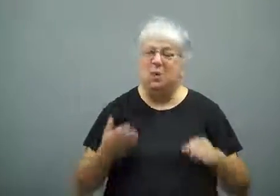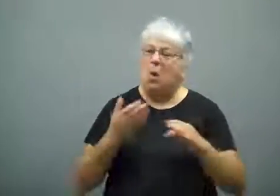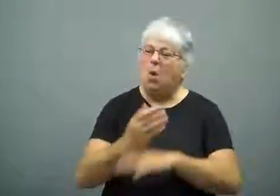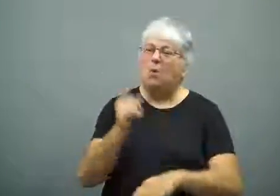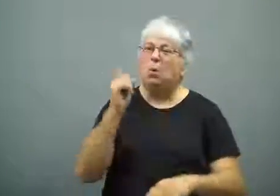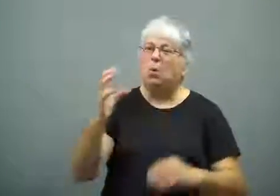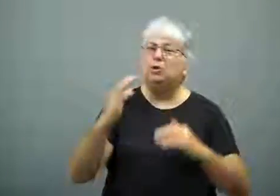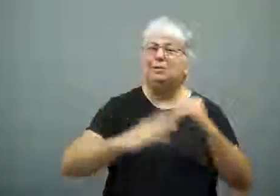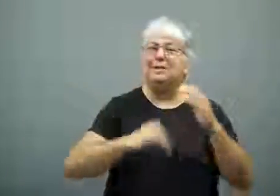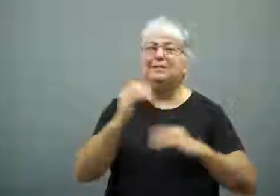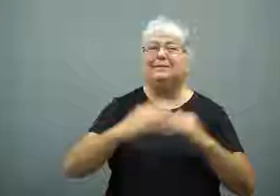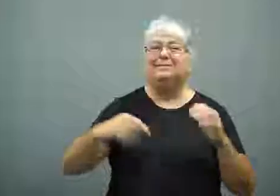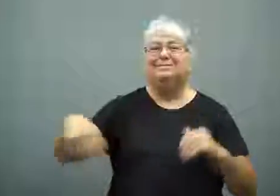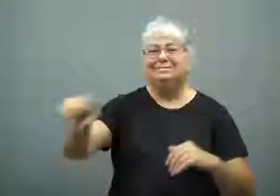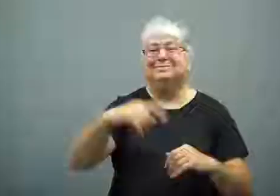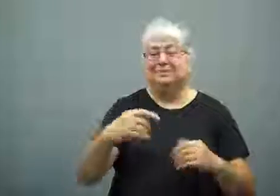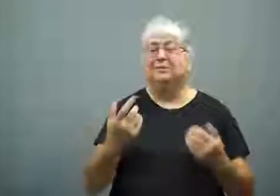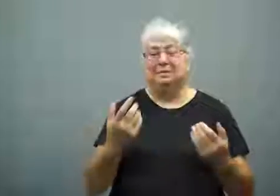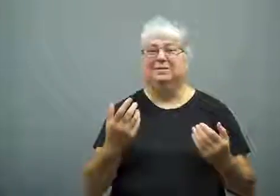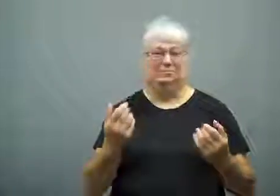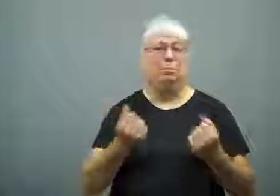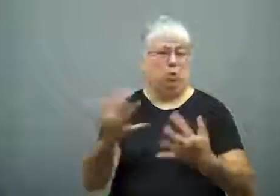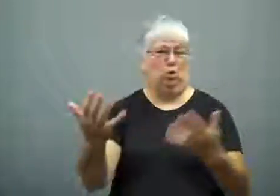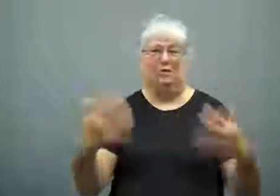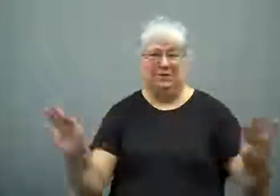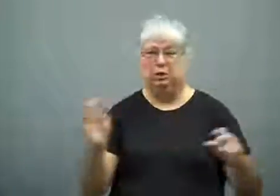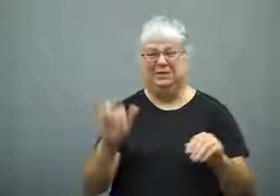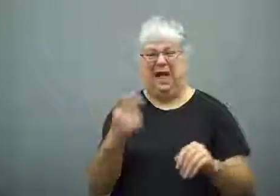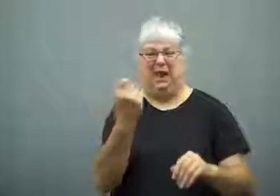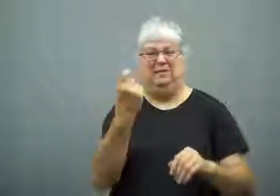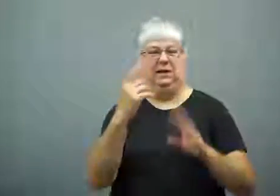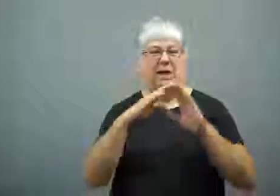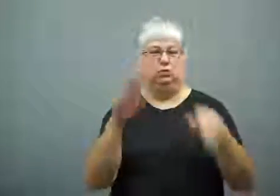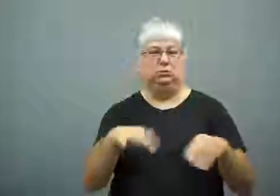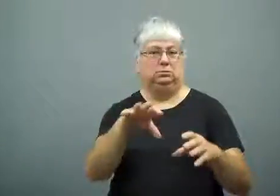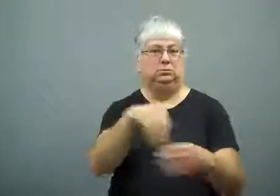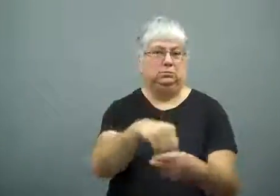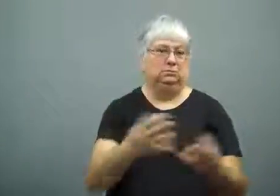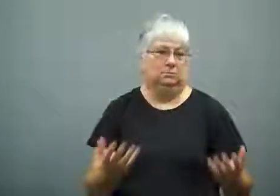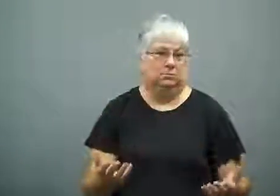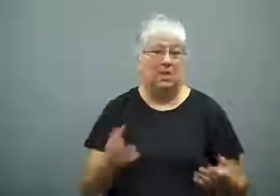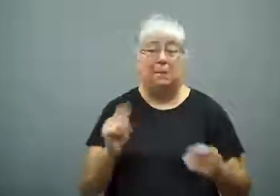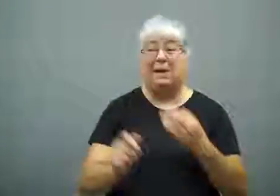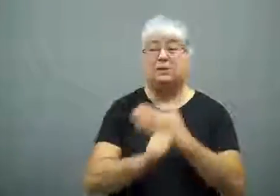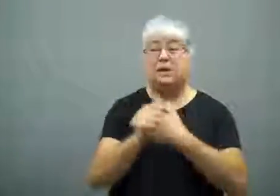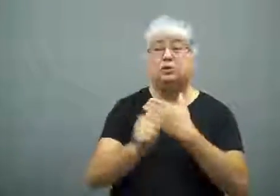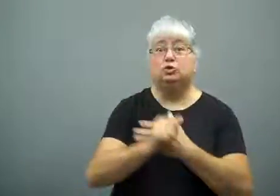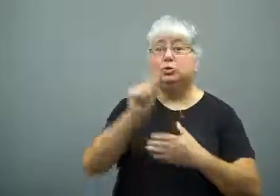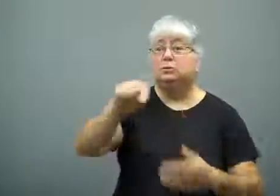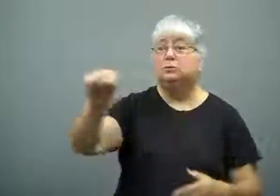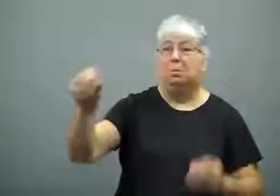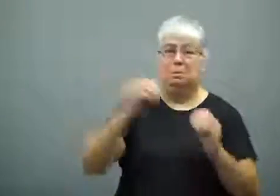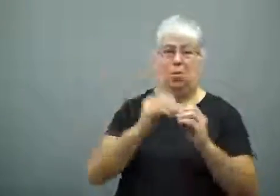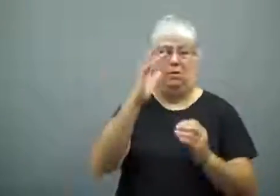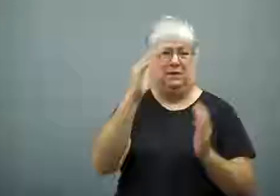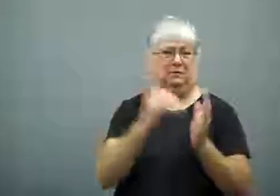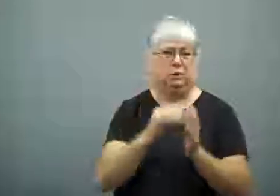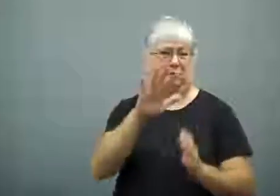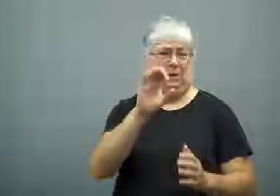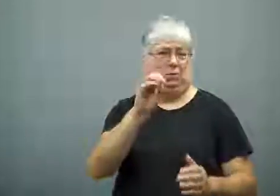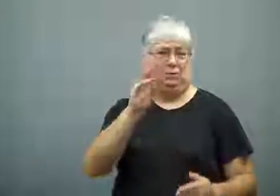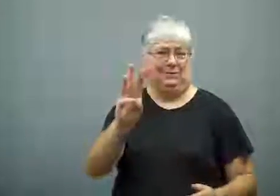Over 100 buildings, including 11 homes have been burned down.